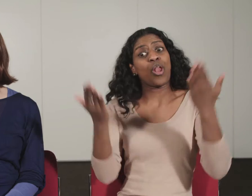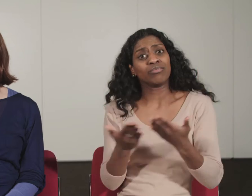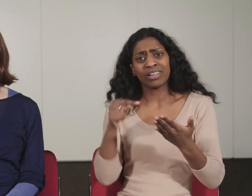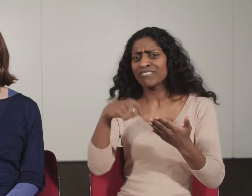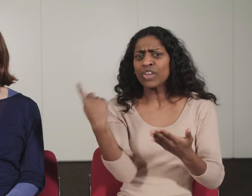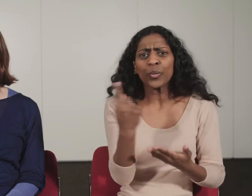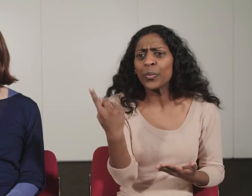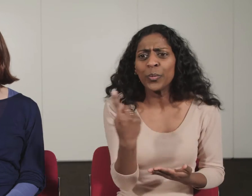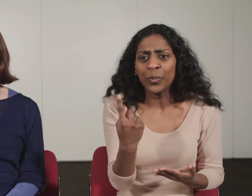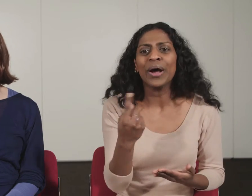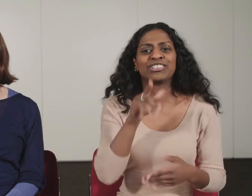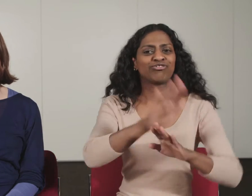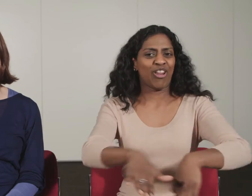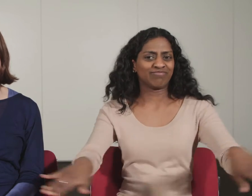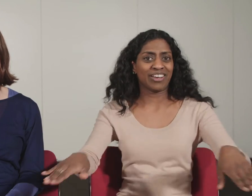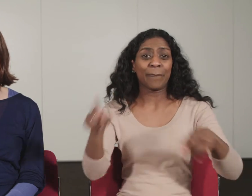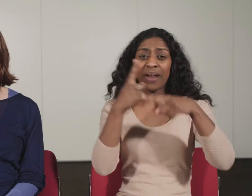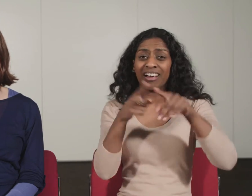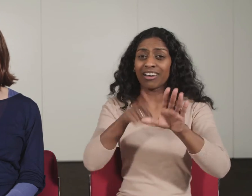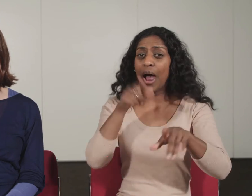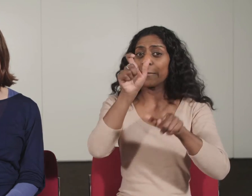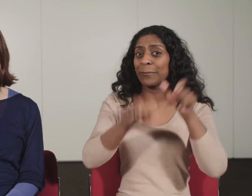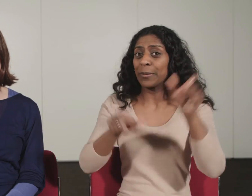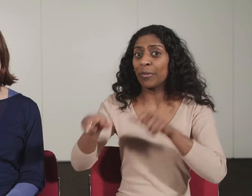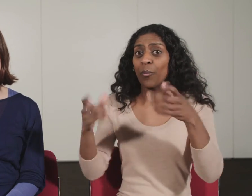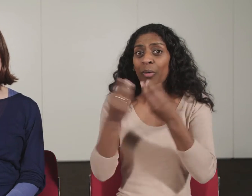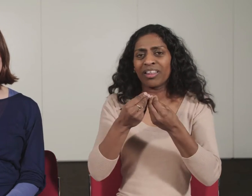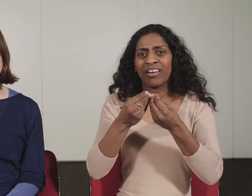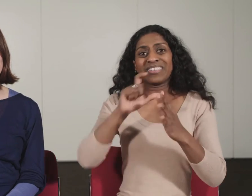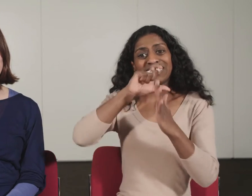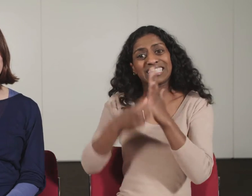and young people with complex additional needs.